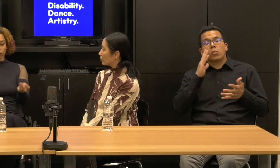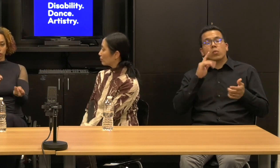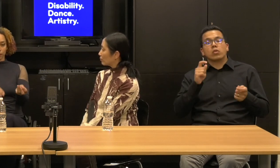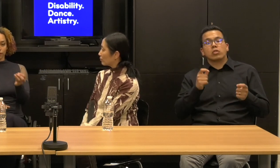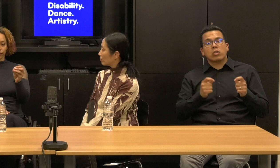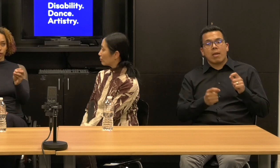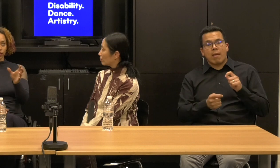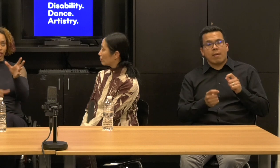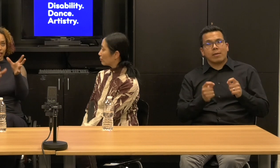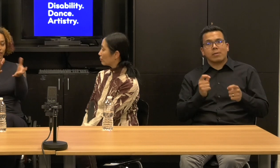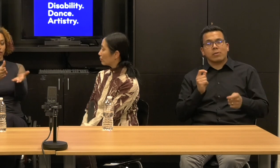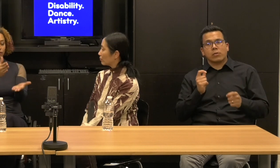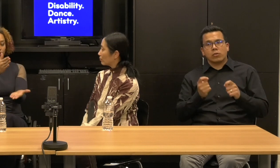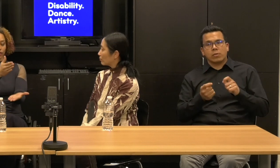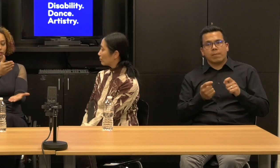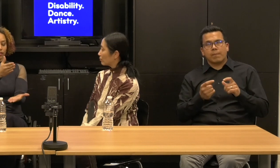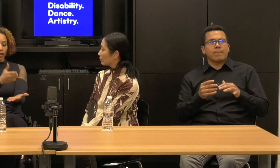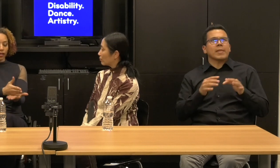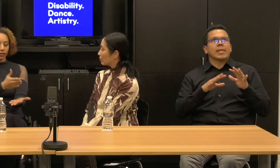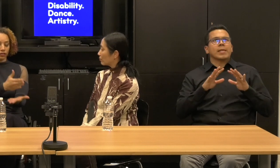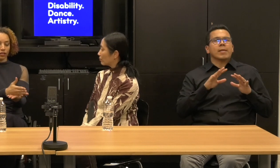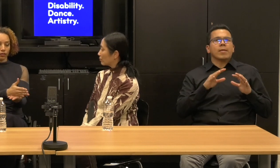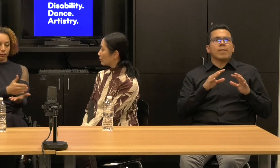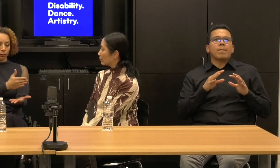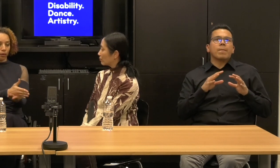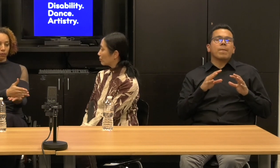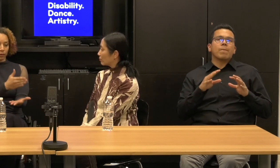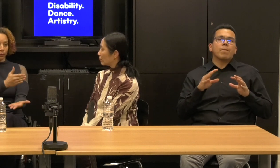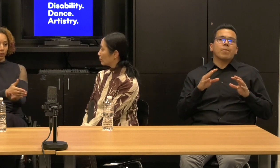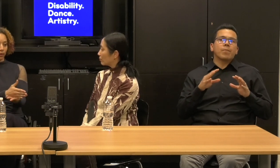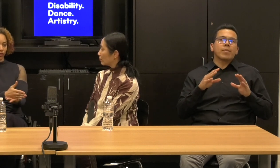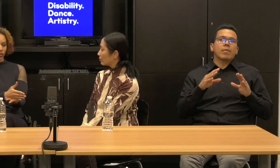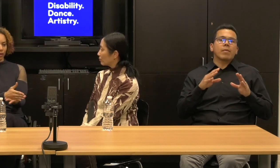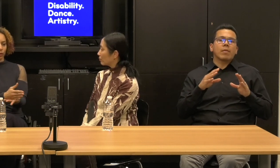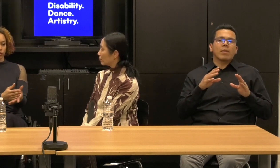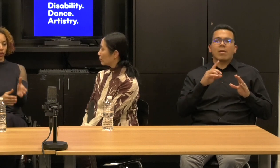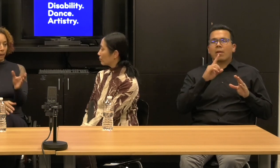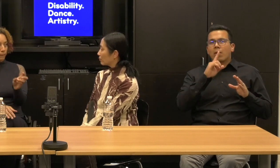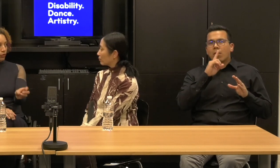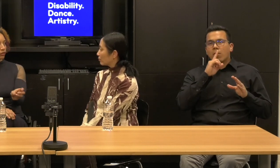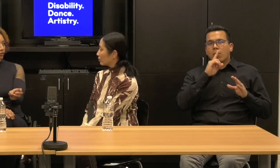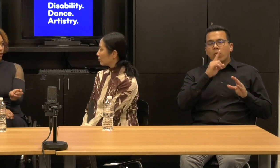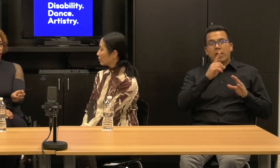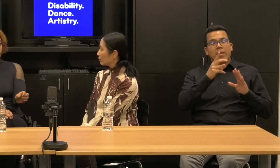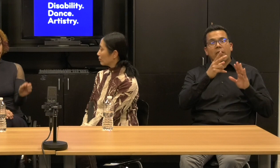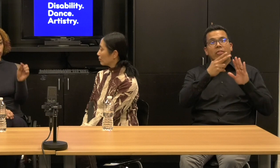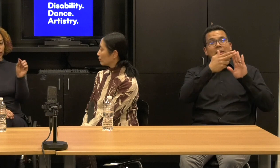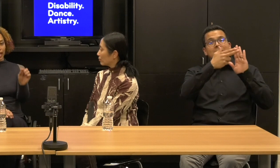just, I mean it, the diagnoses of, of people in participating was not important But what